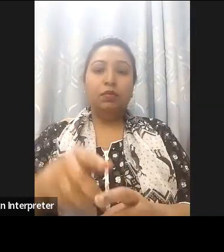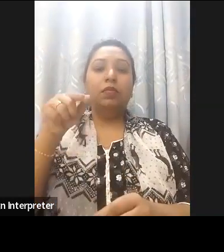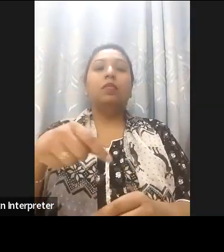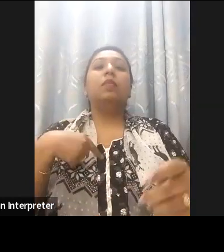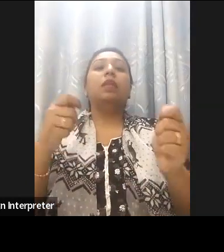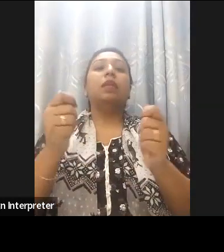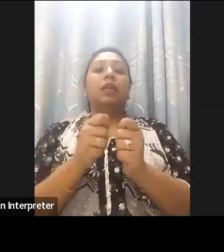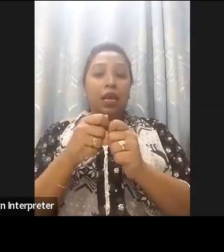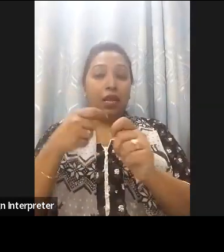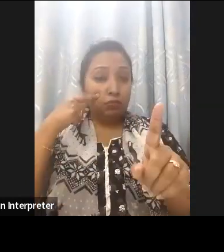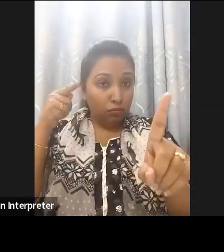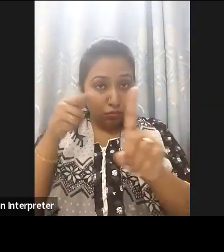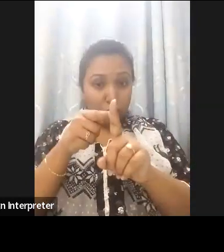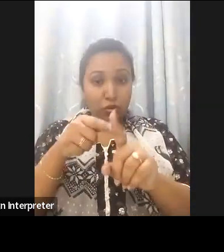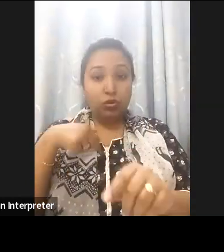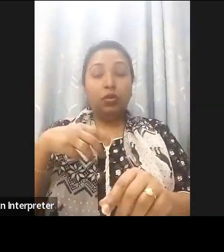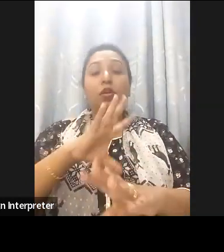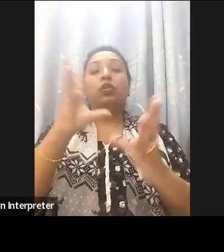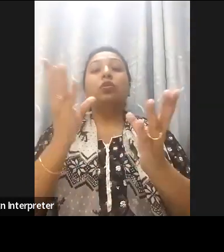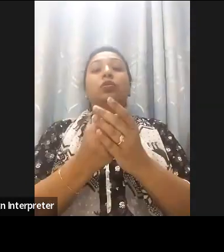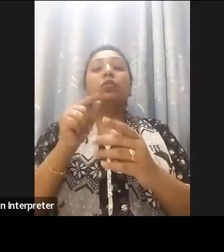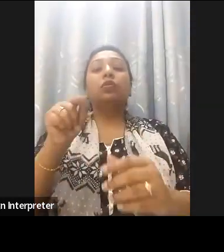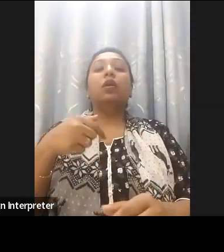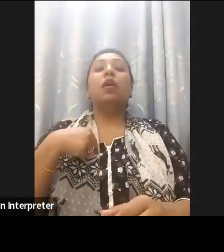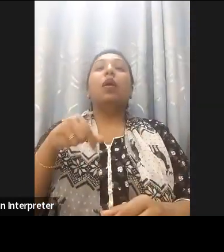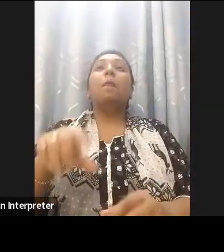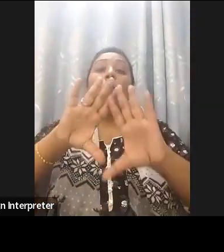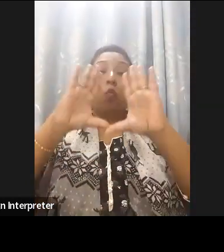with digital services prioritising Universal Design, making them accessible to all citizens,